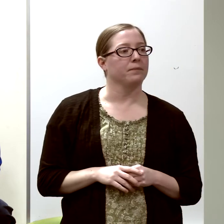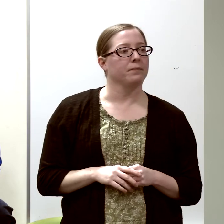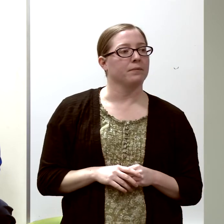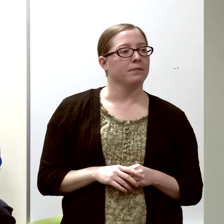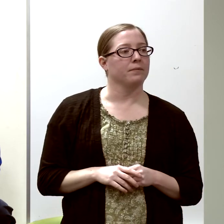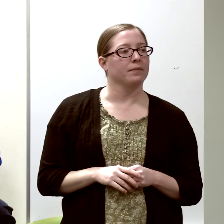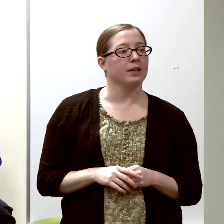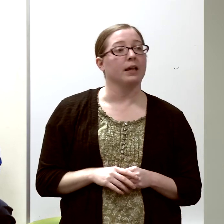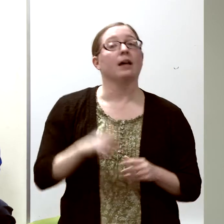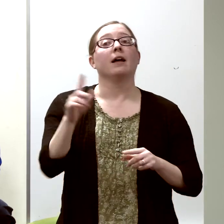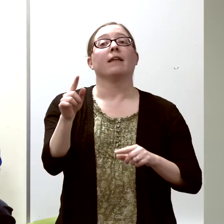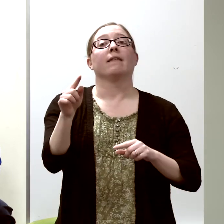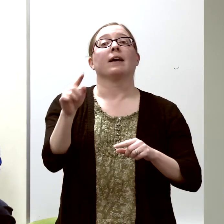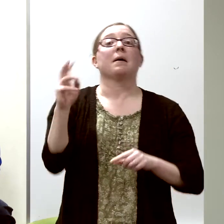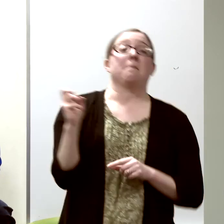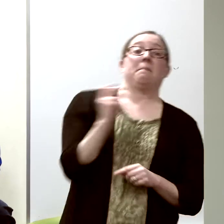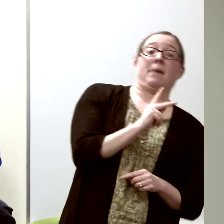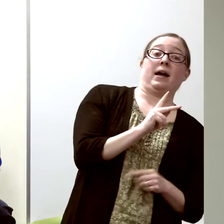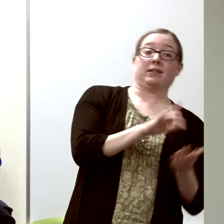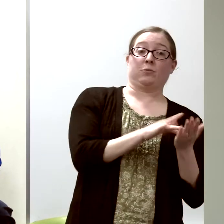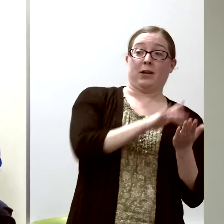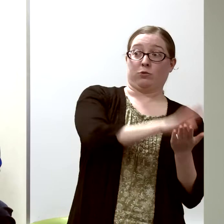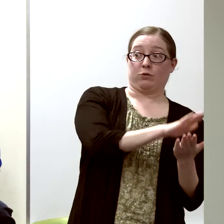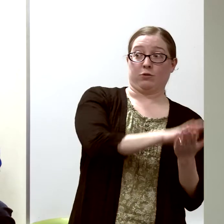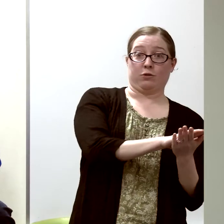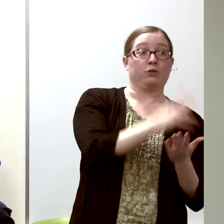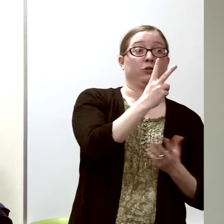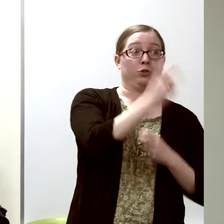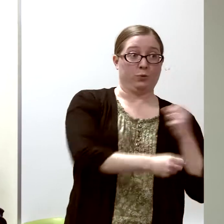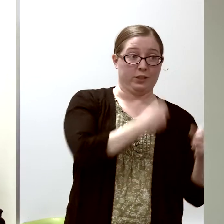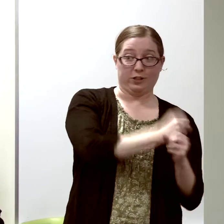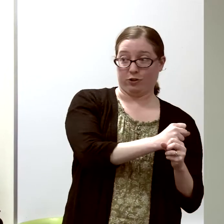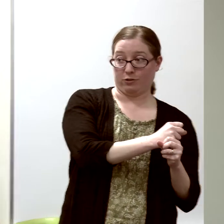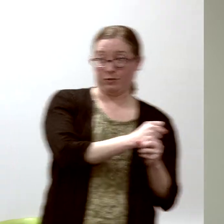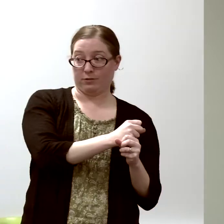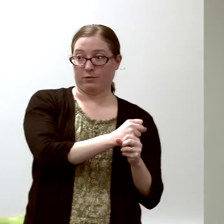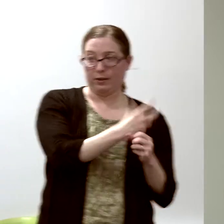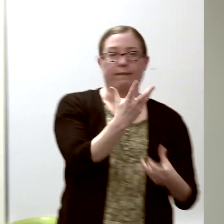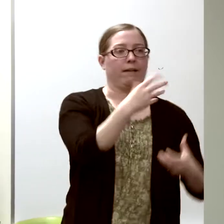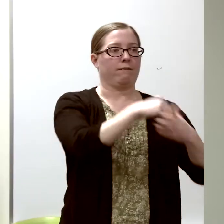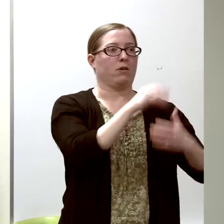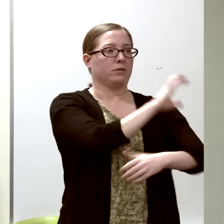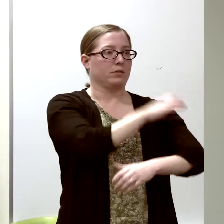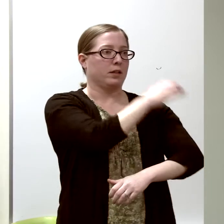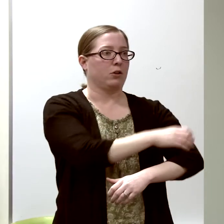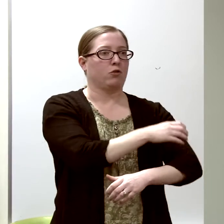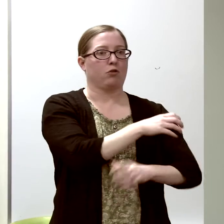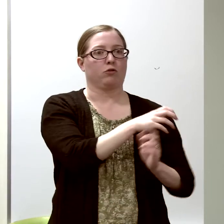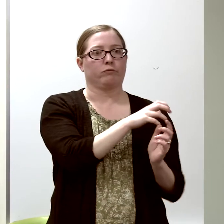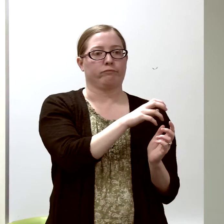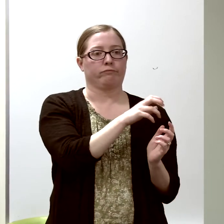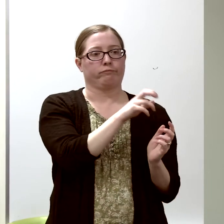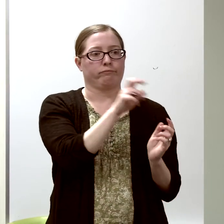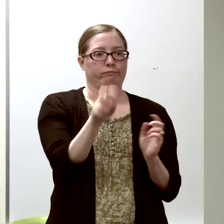and then you go back to medical school for two years and do your clinical rotations.